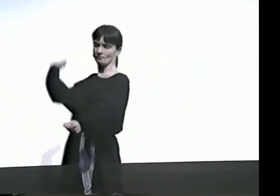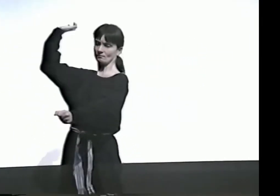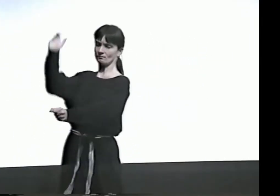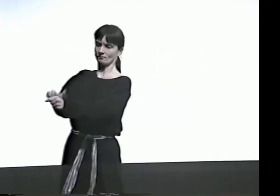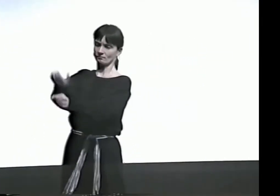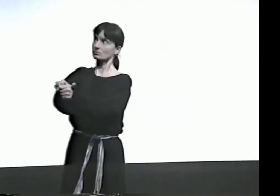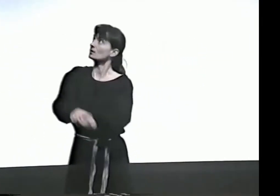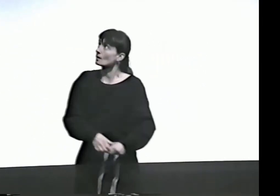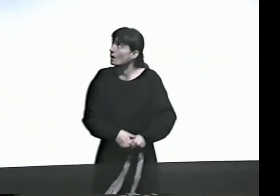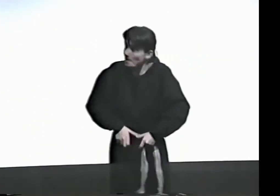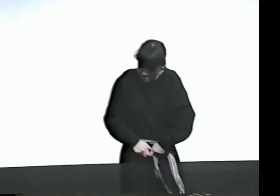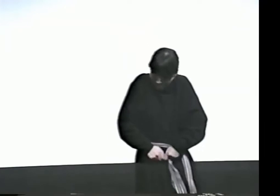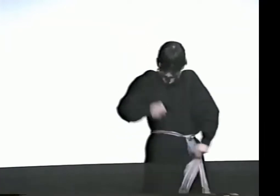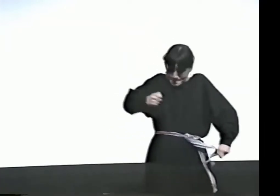CLOTH...